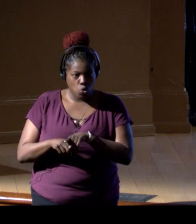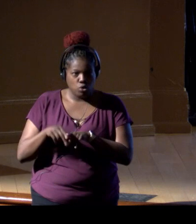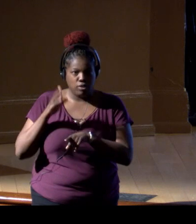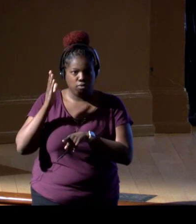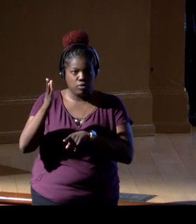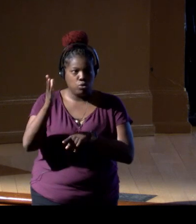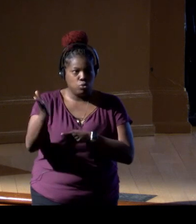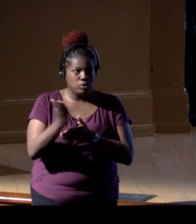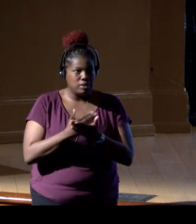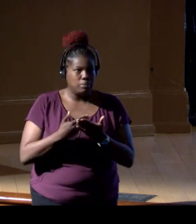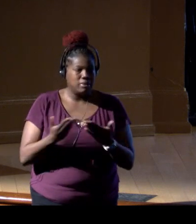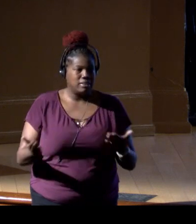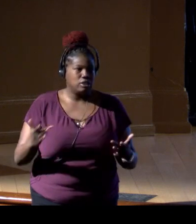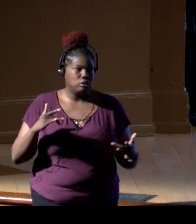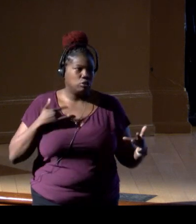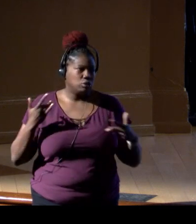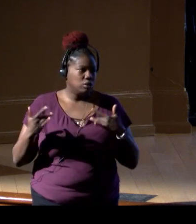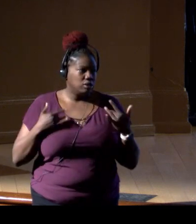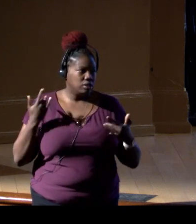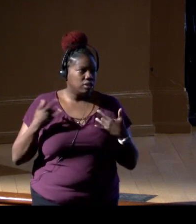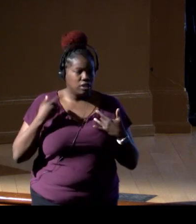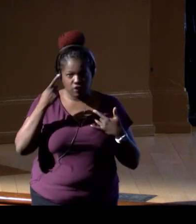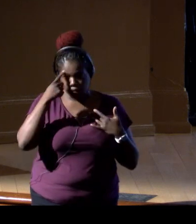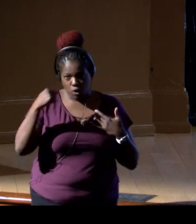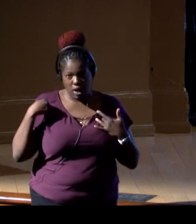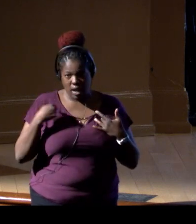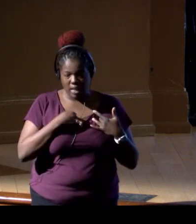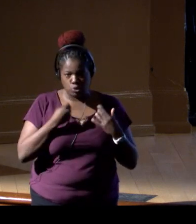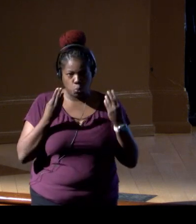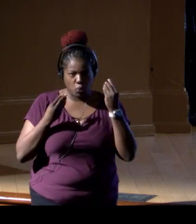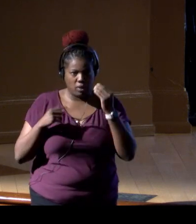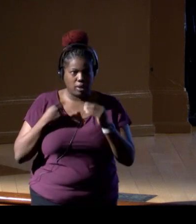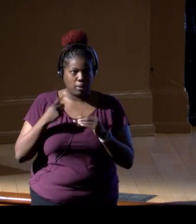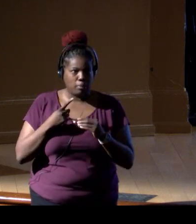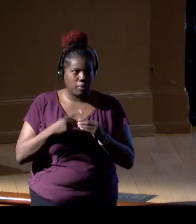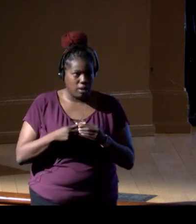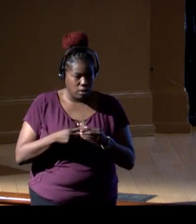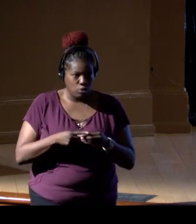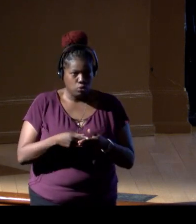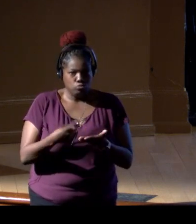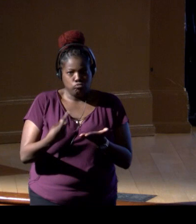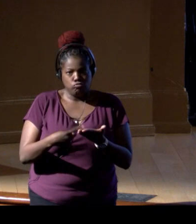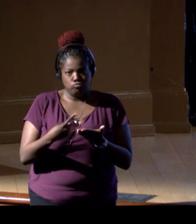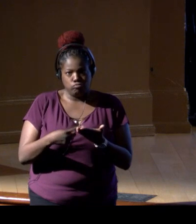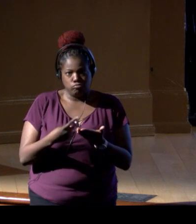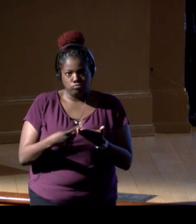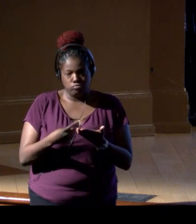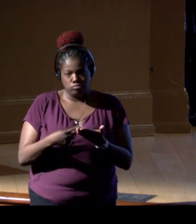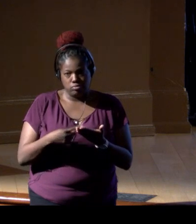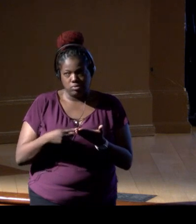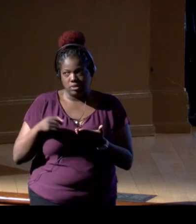some of the things that are exciting for us to think about, there was a talk, Meghan Parsley's talk,